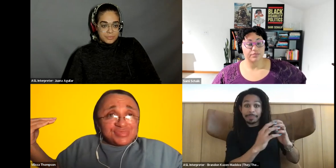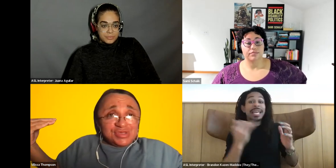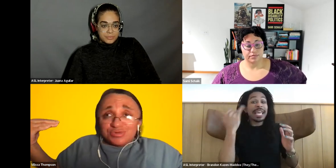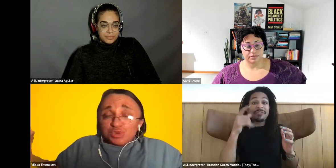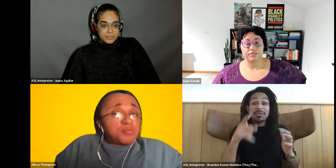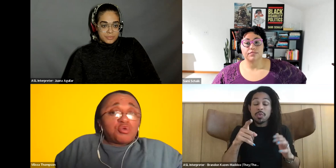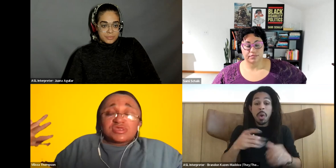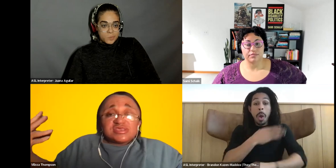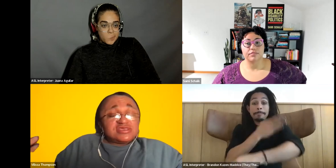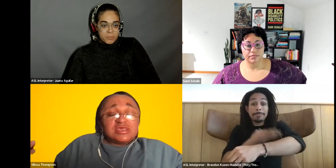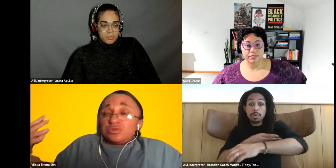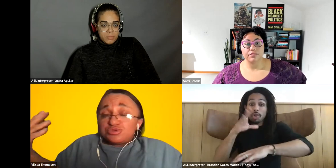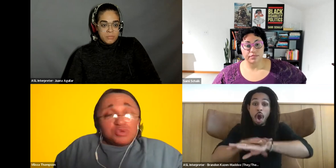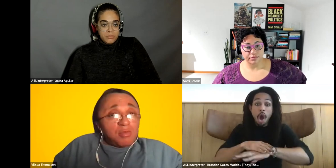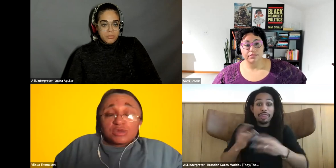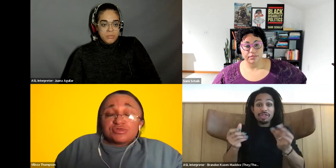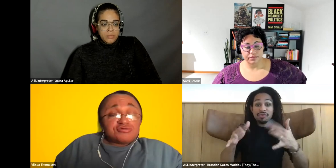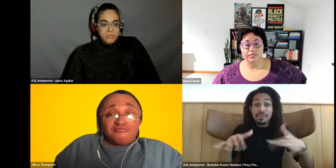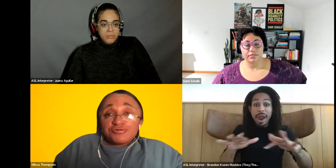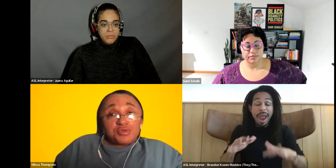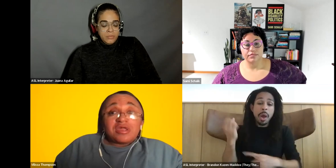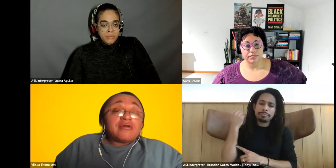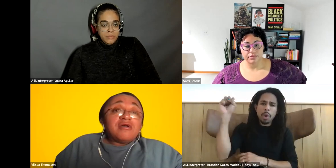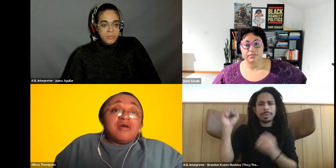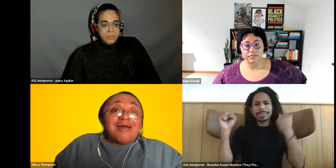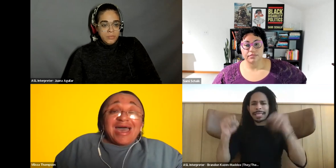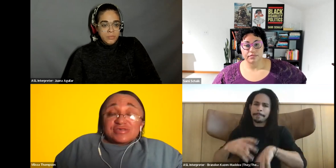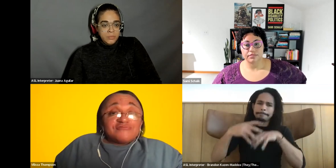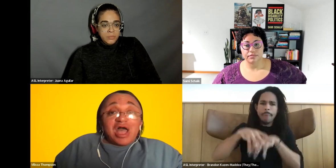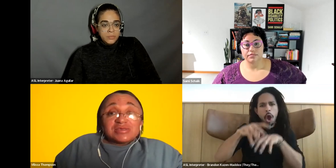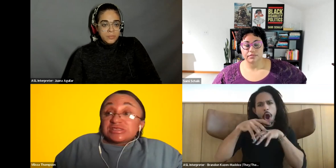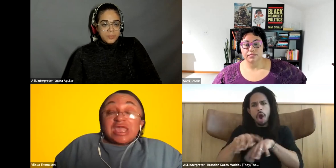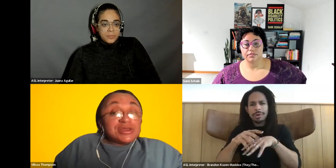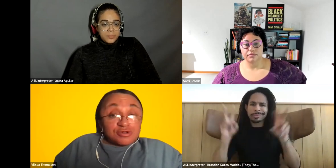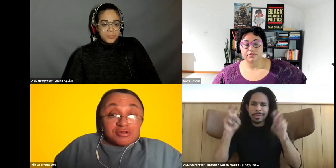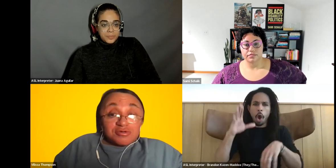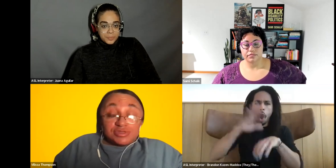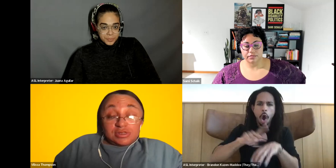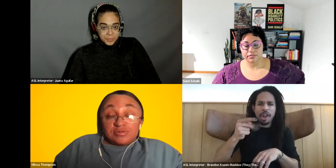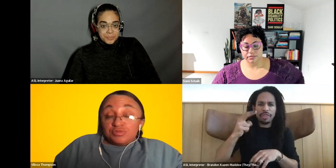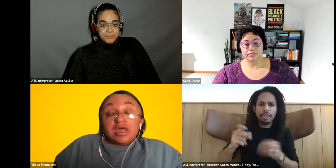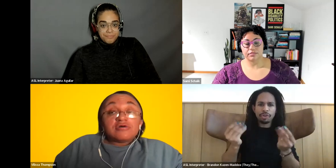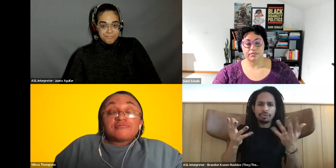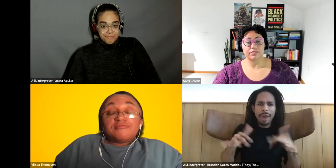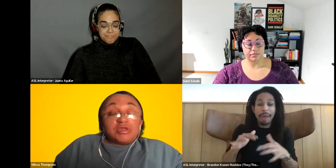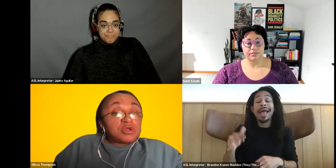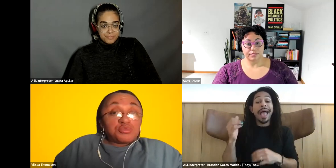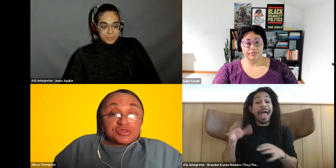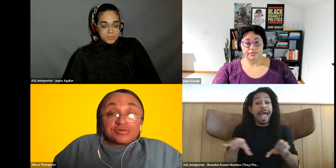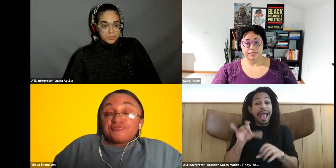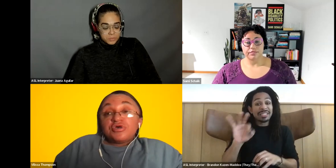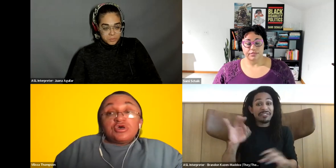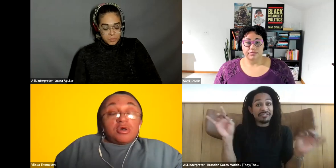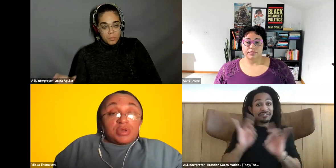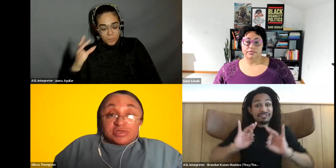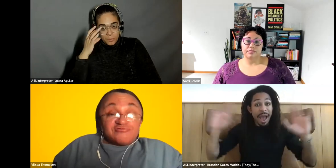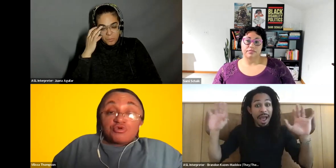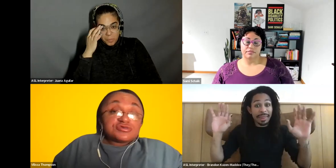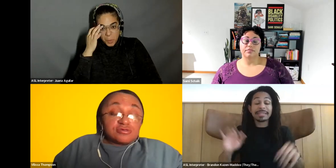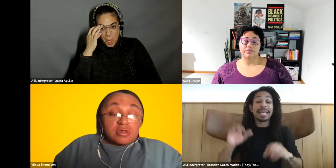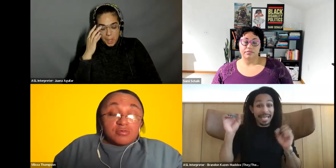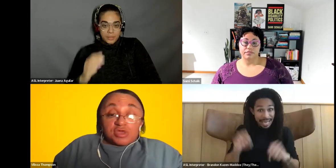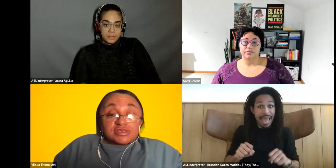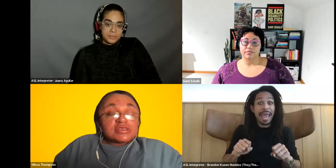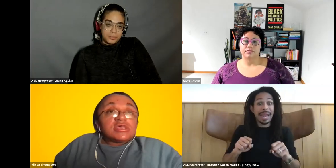Vilissa Thompson: you know. Doing protests, you know. Do our marketing, and so forth, to where acts of violence can occur, particularly if you have very aggressive police force present.